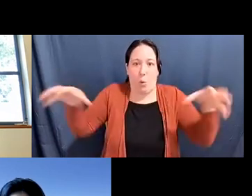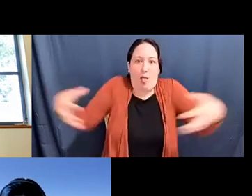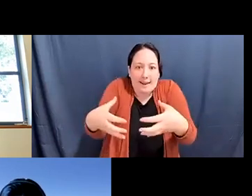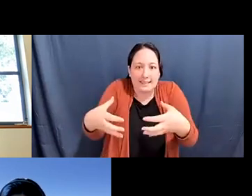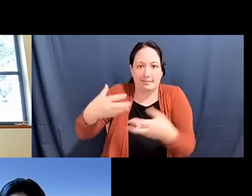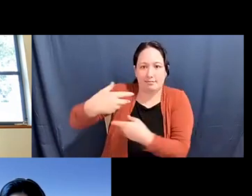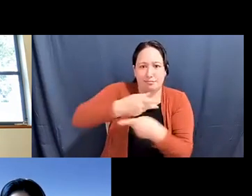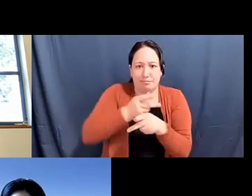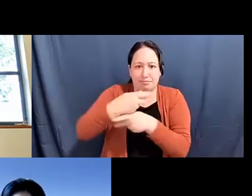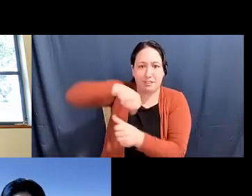pam tau lee: Right now,